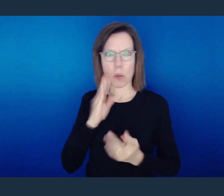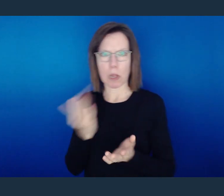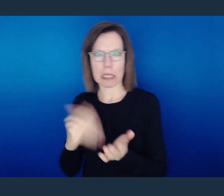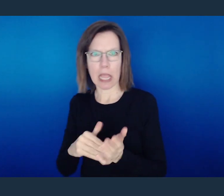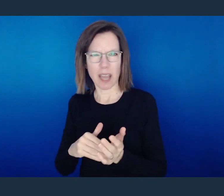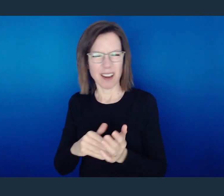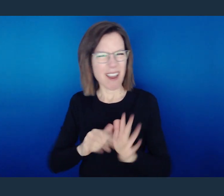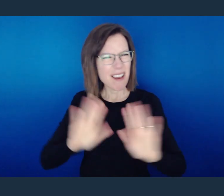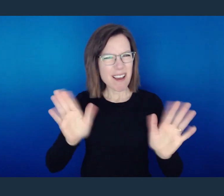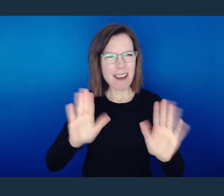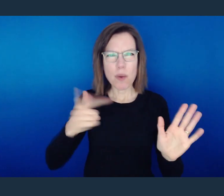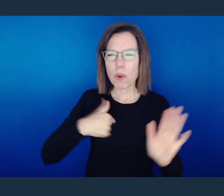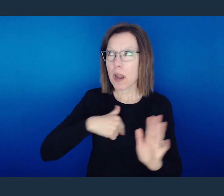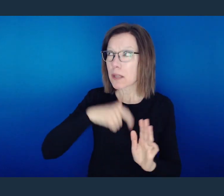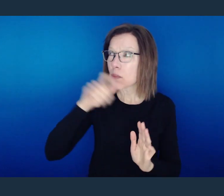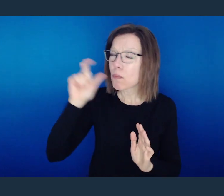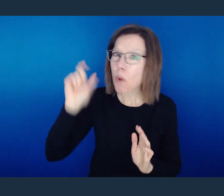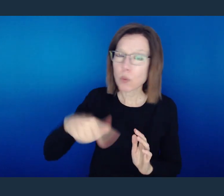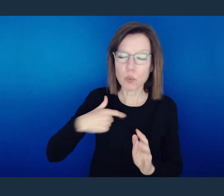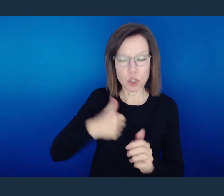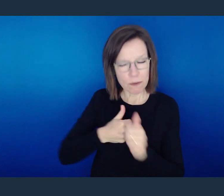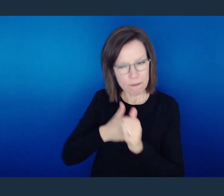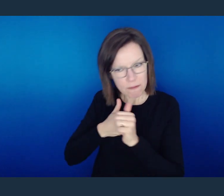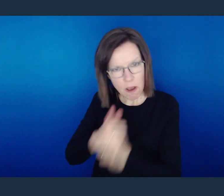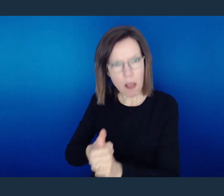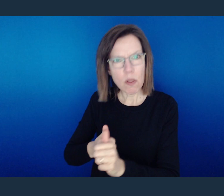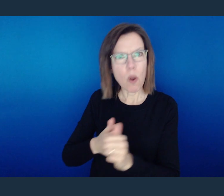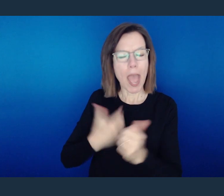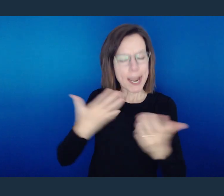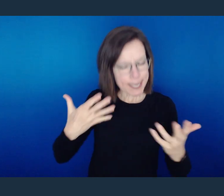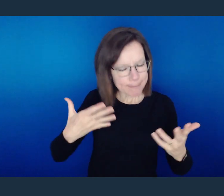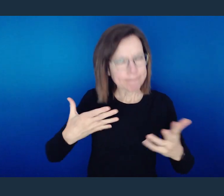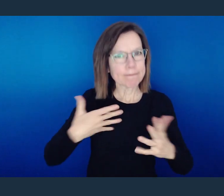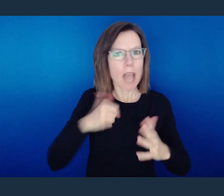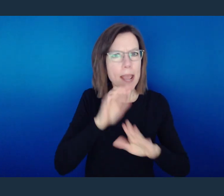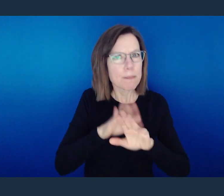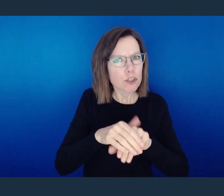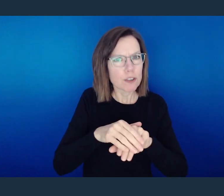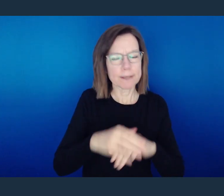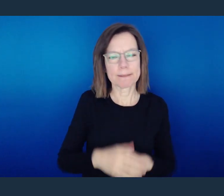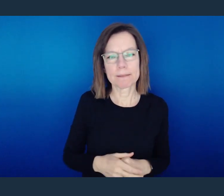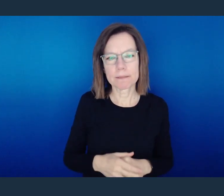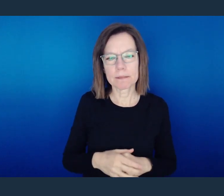None of us are called to do that!